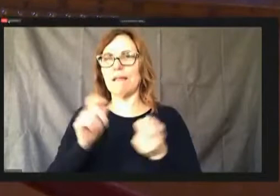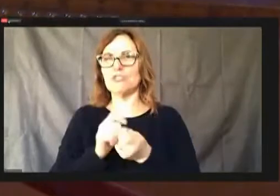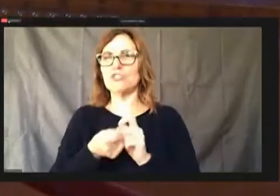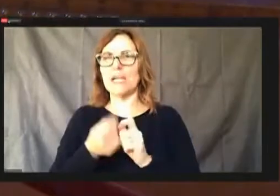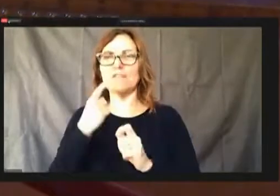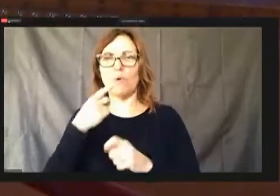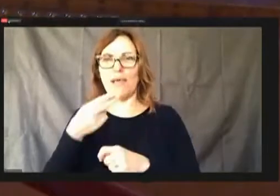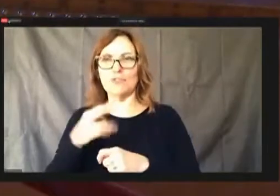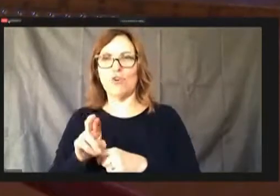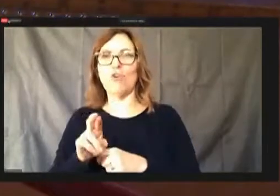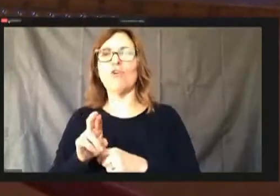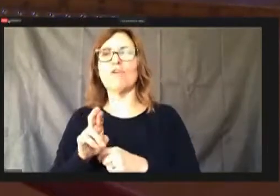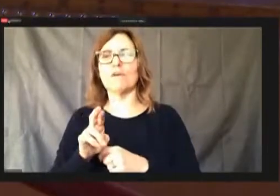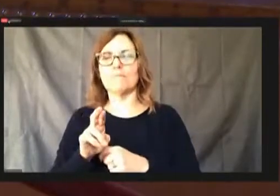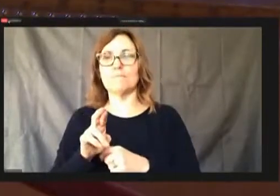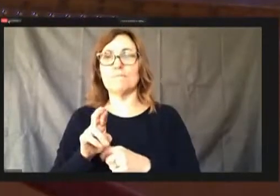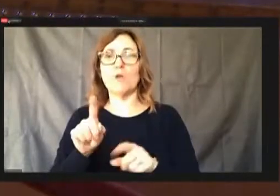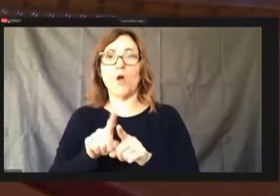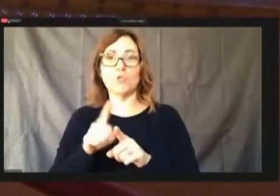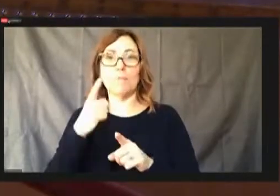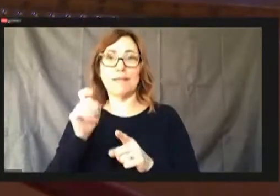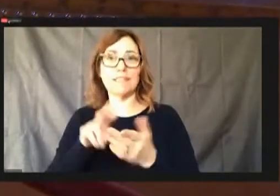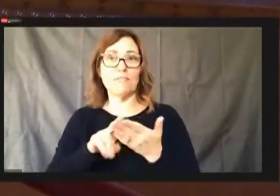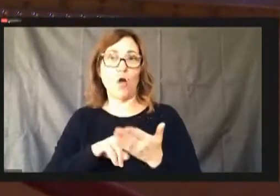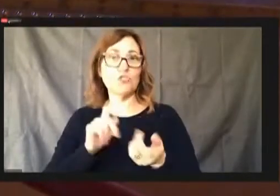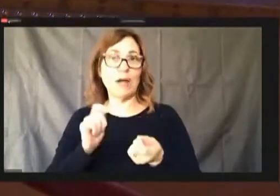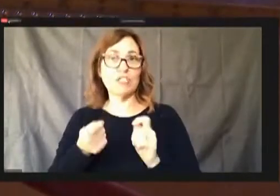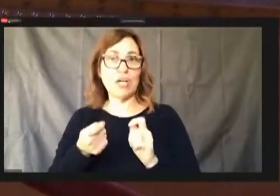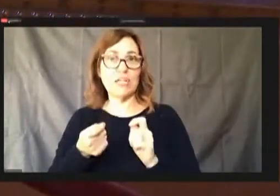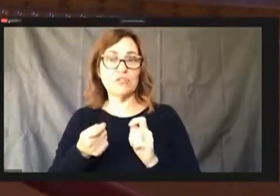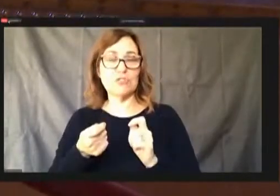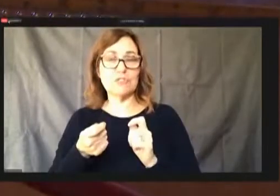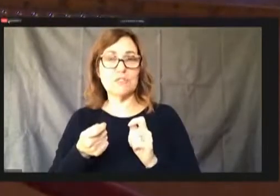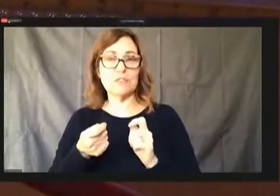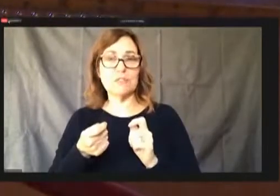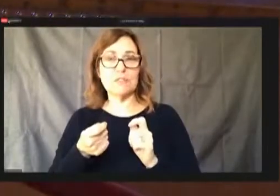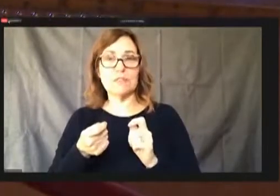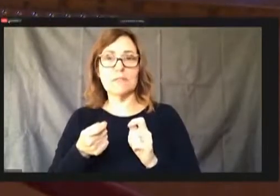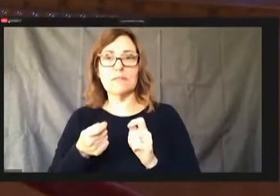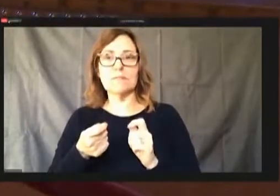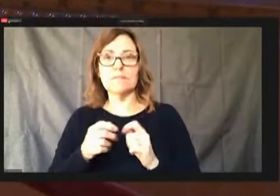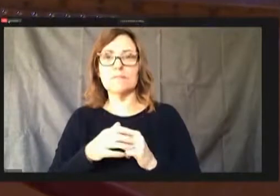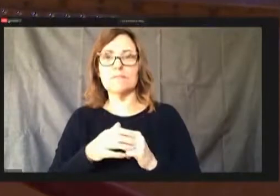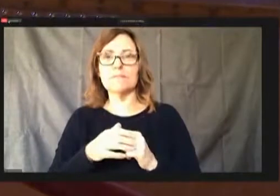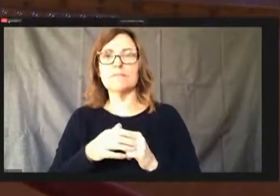Also because of contract changes the PJ CBC health rates are updated health care costs